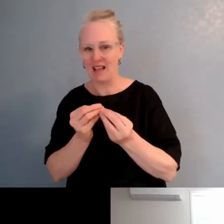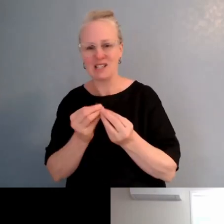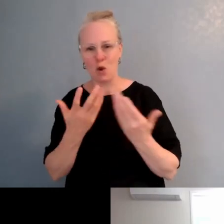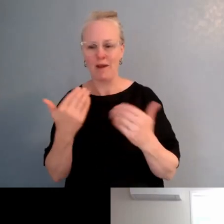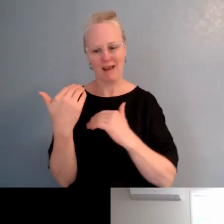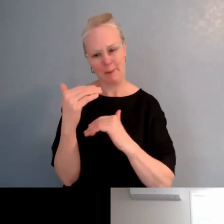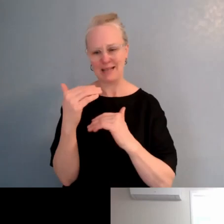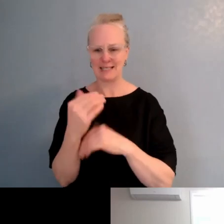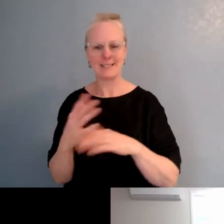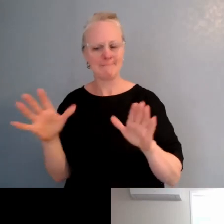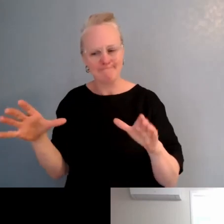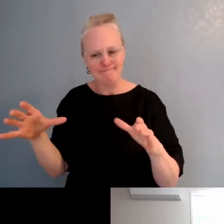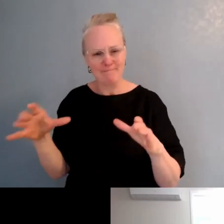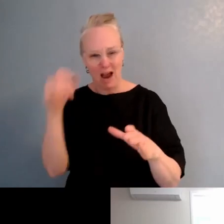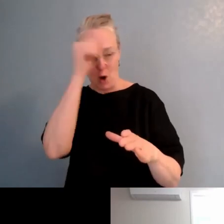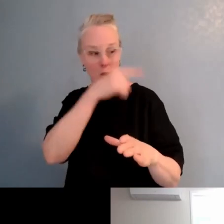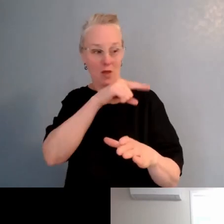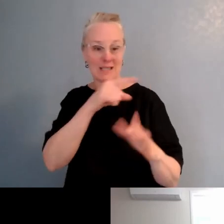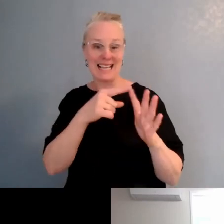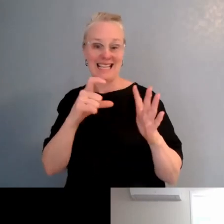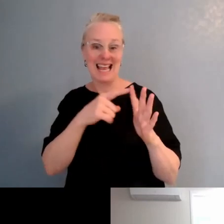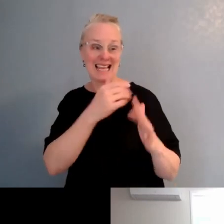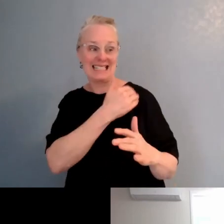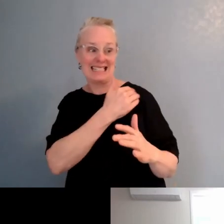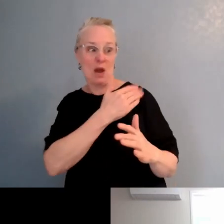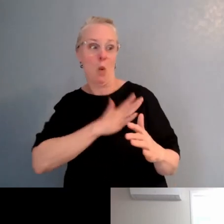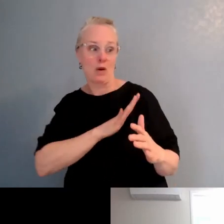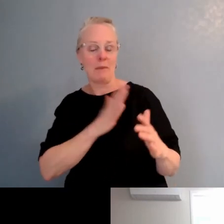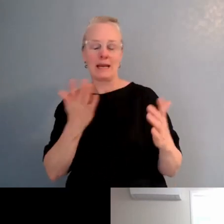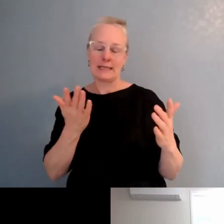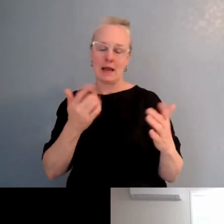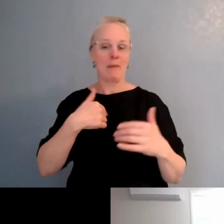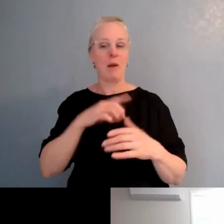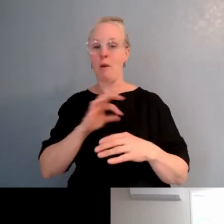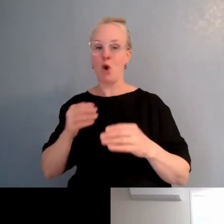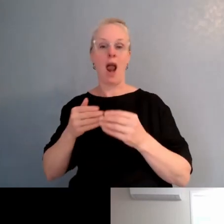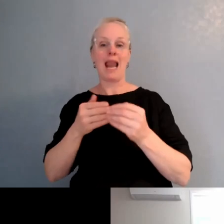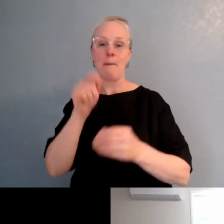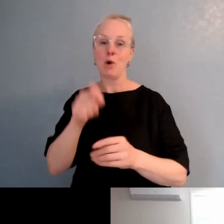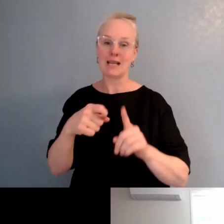from early childhood centres, but I'm not one of the leads at the moment. But I know something in the future we're definitely looking at